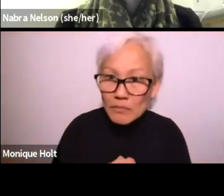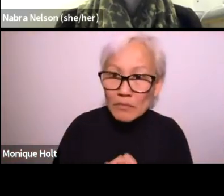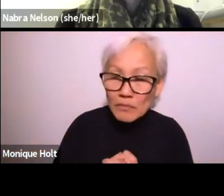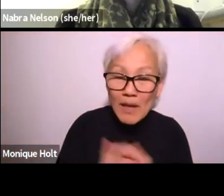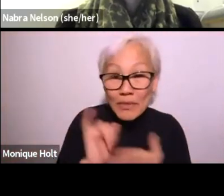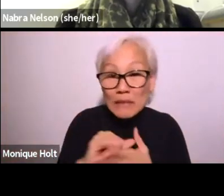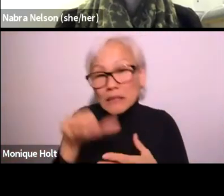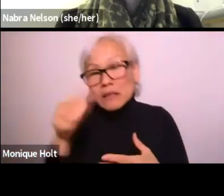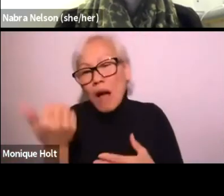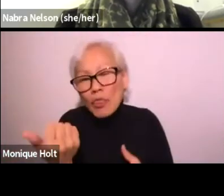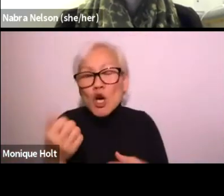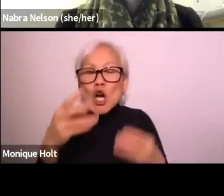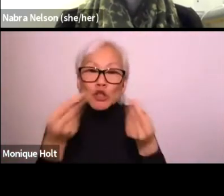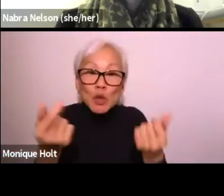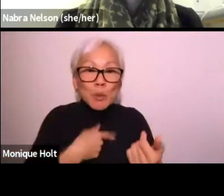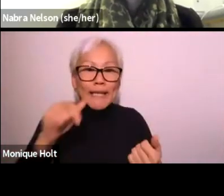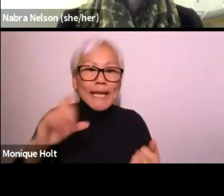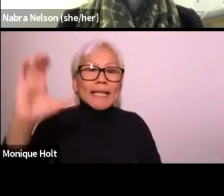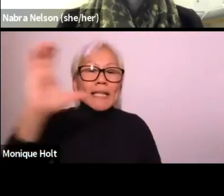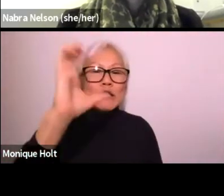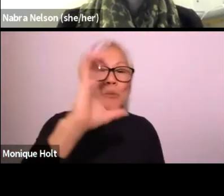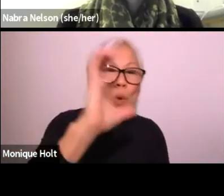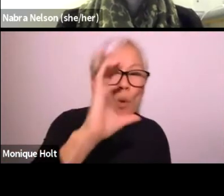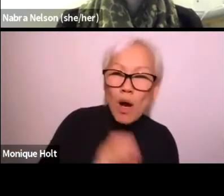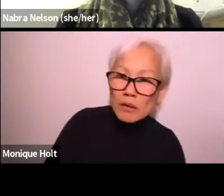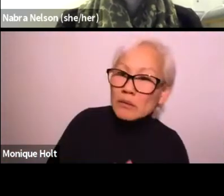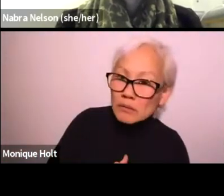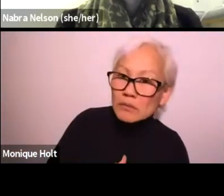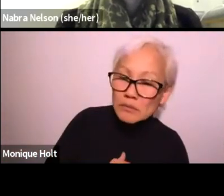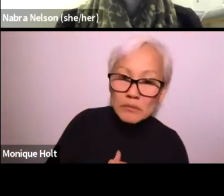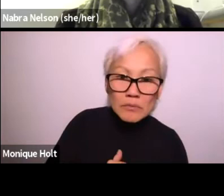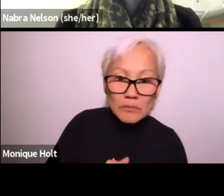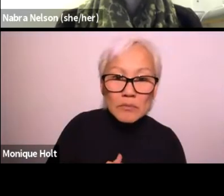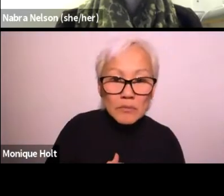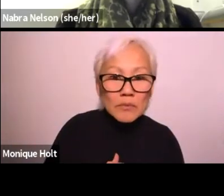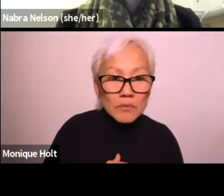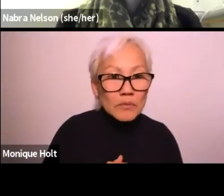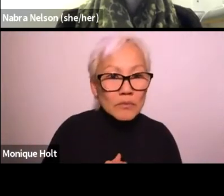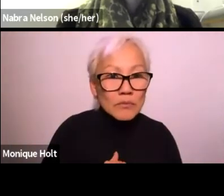then that's obviously impossible to do, but anyway, that's another solution that we can actually explore.